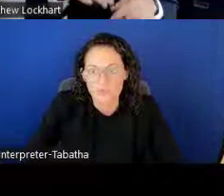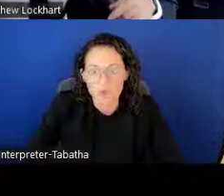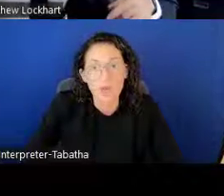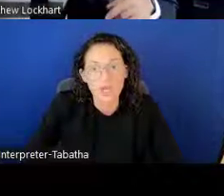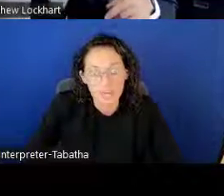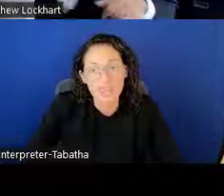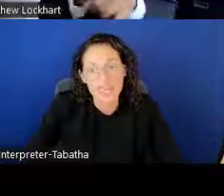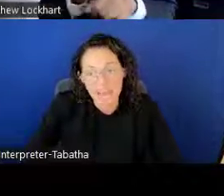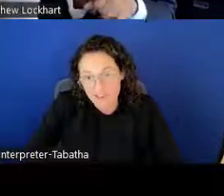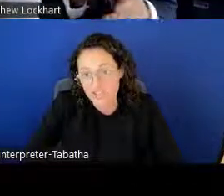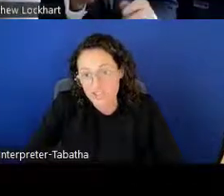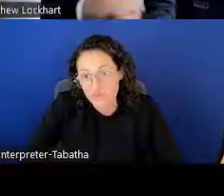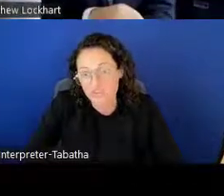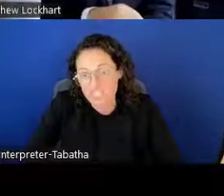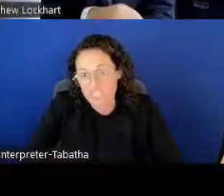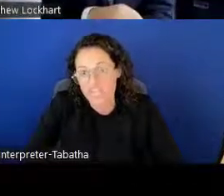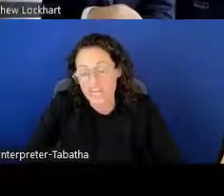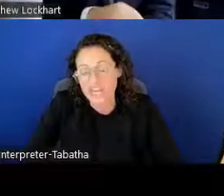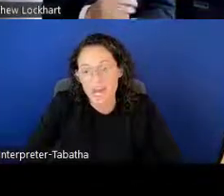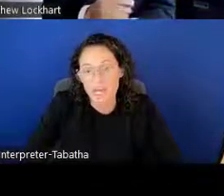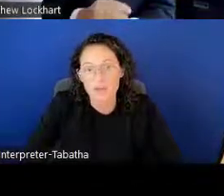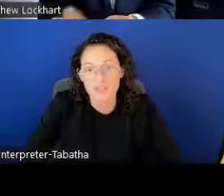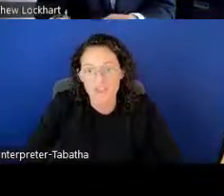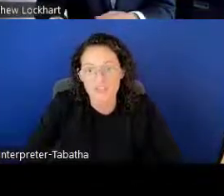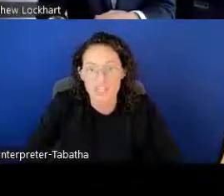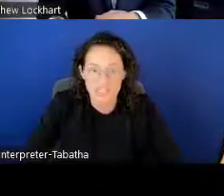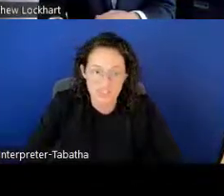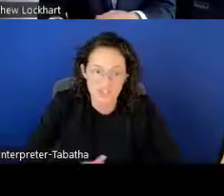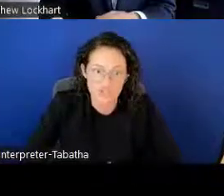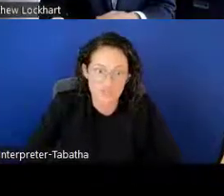You will be having to do research at a nonprofit Institute.